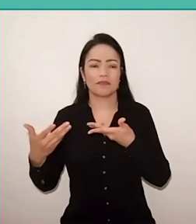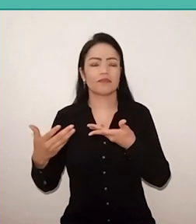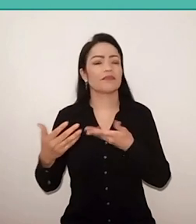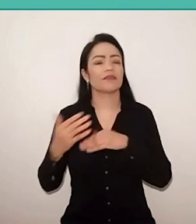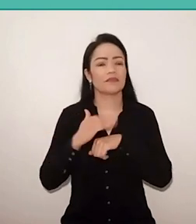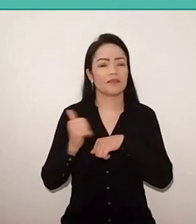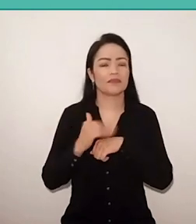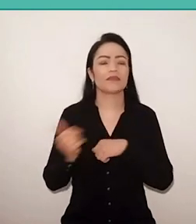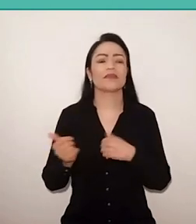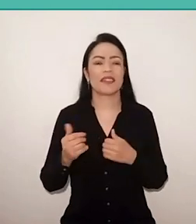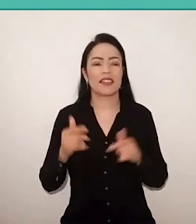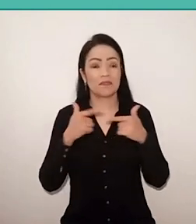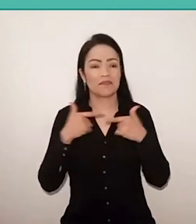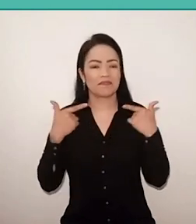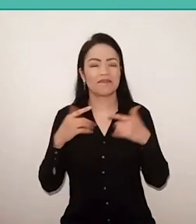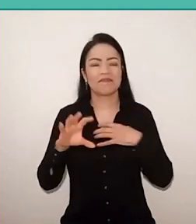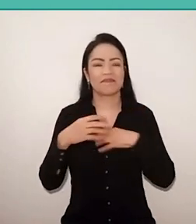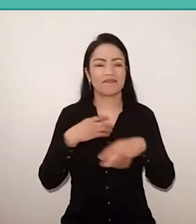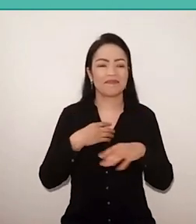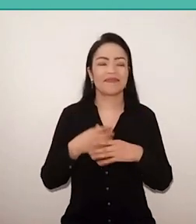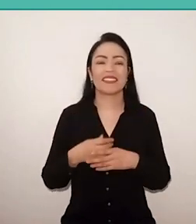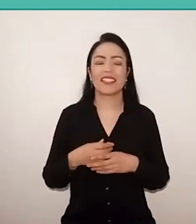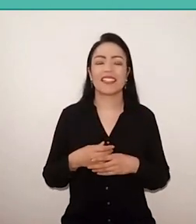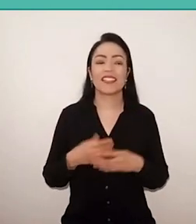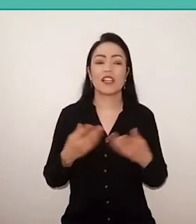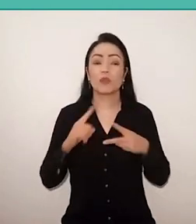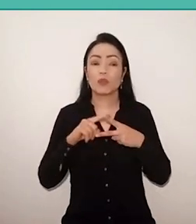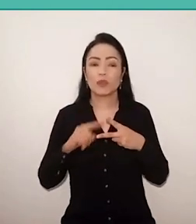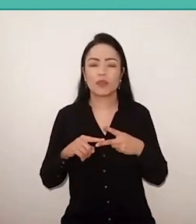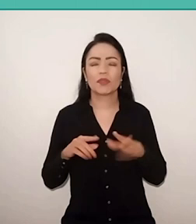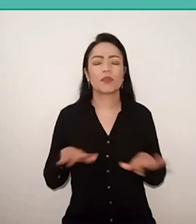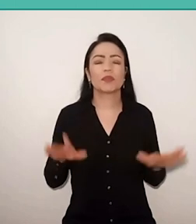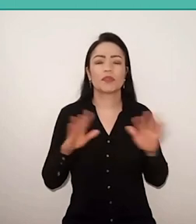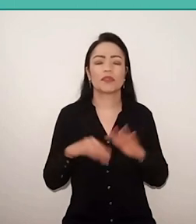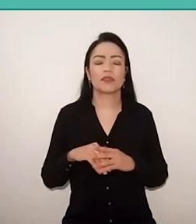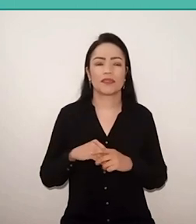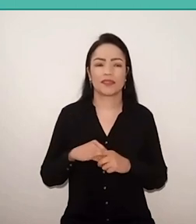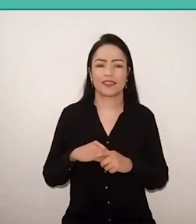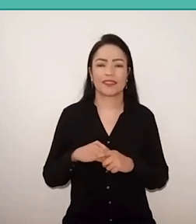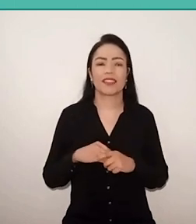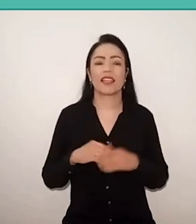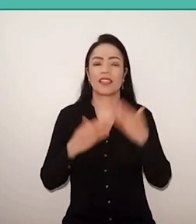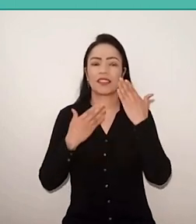thank Bel and, at both times, thank everyone that support us in this meeting,